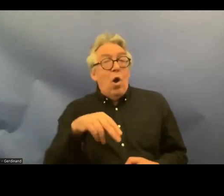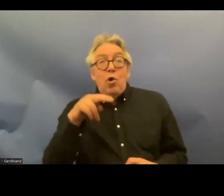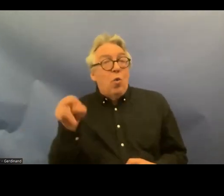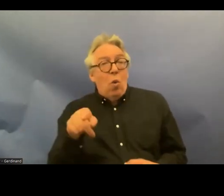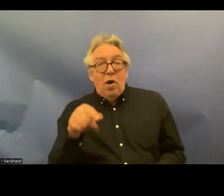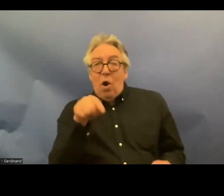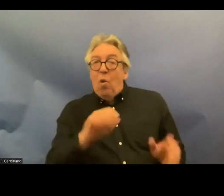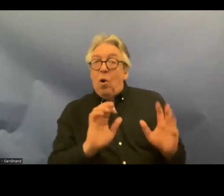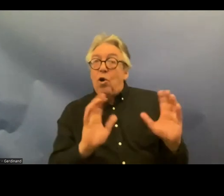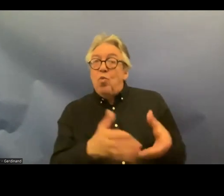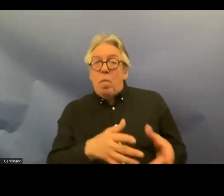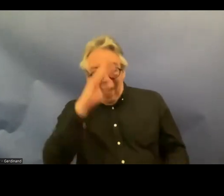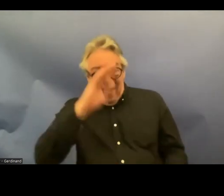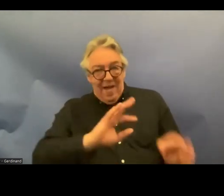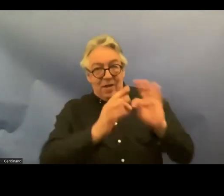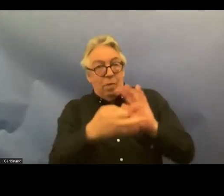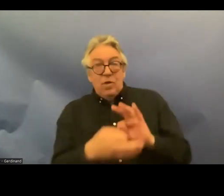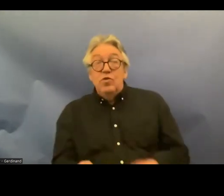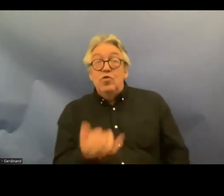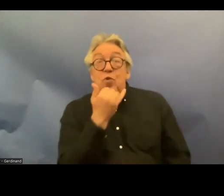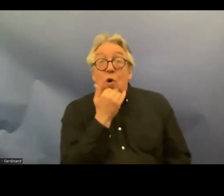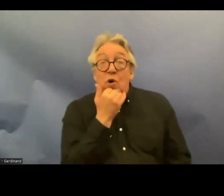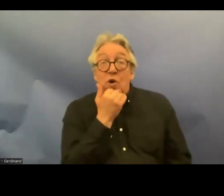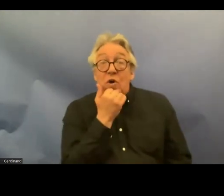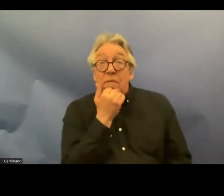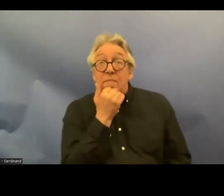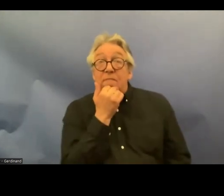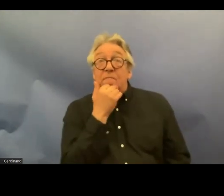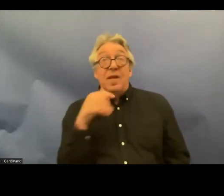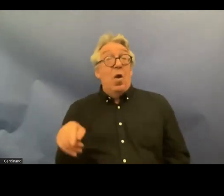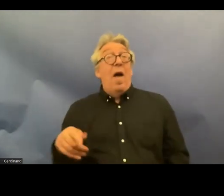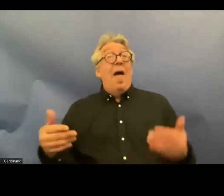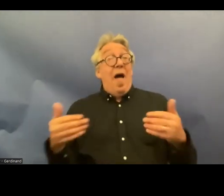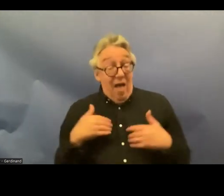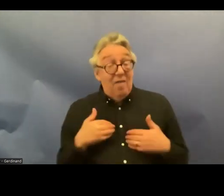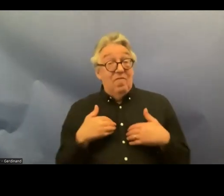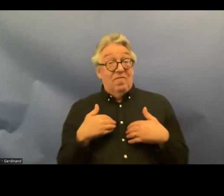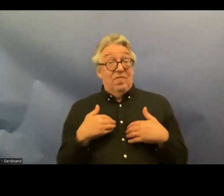Incorrect and the existing legislation is problematic from the crpd